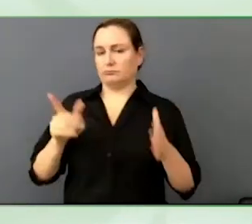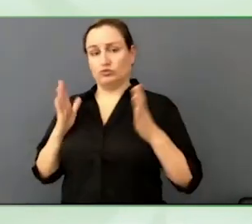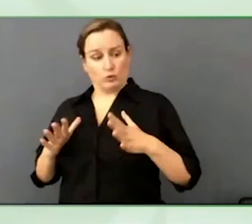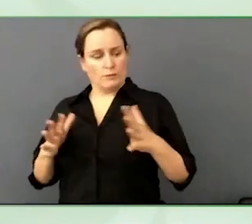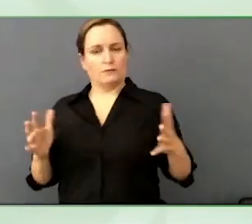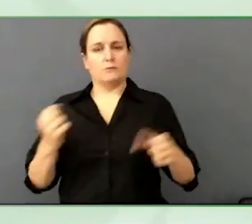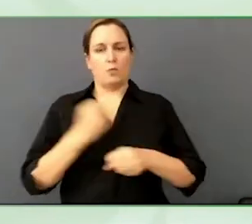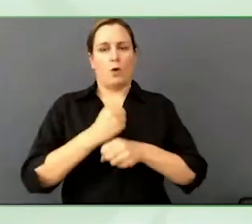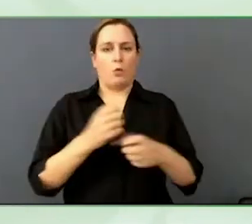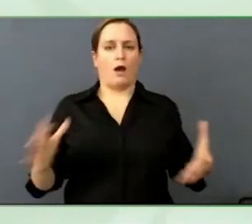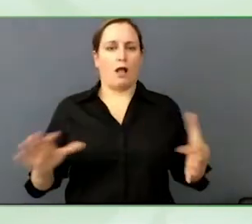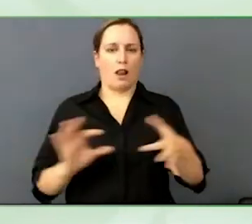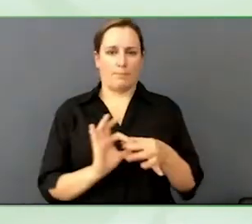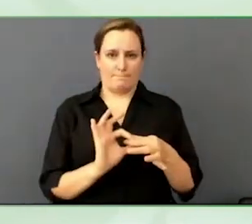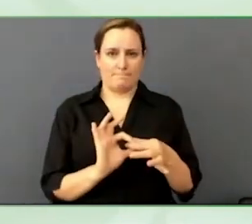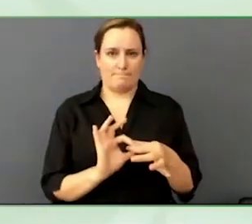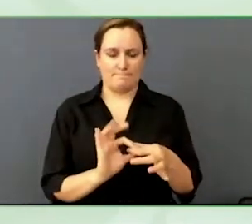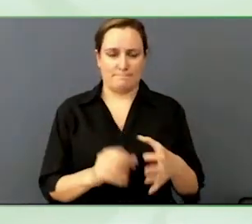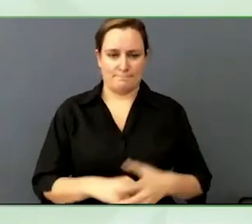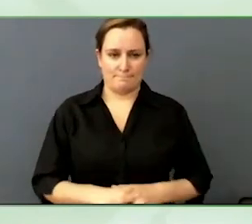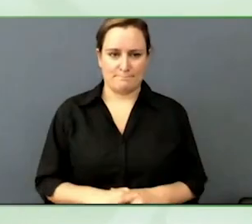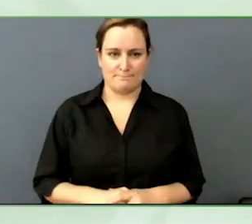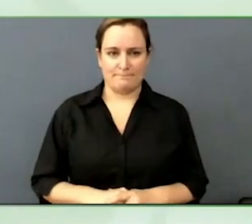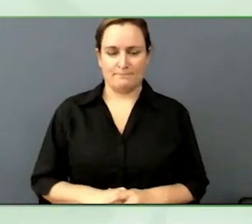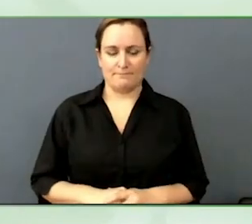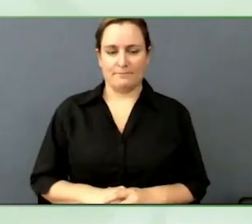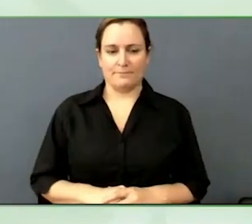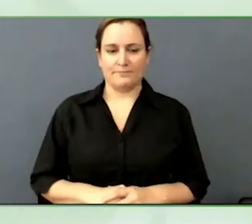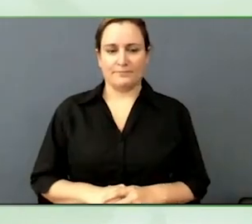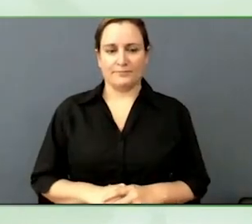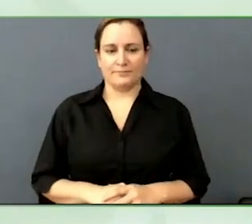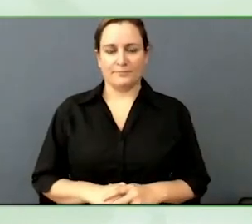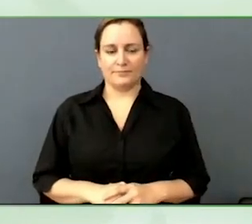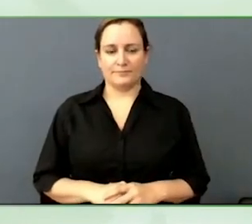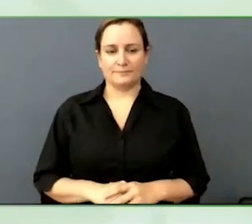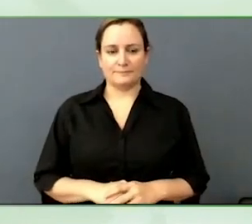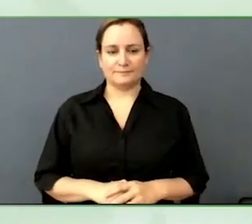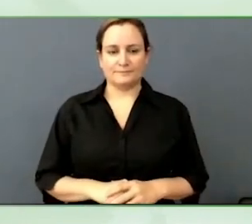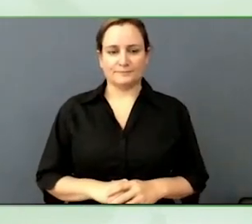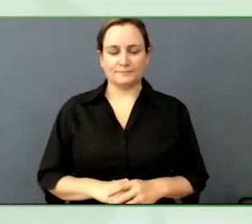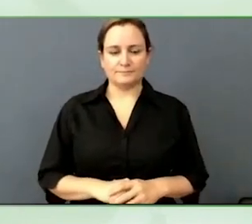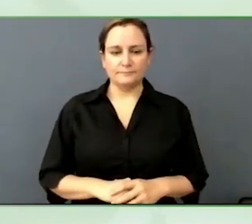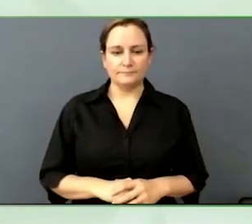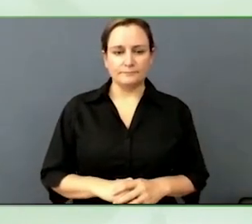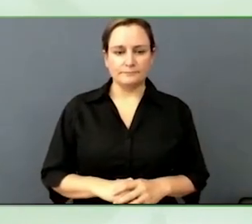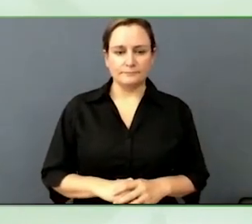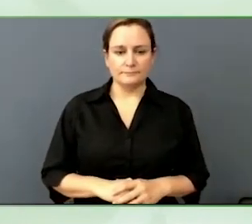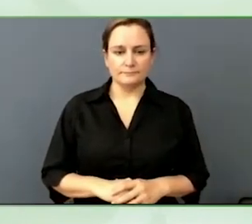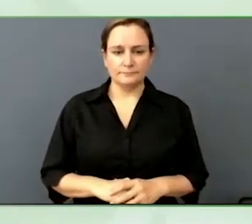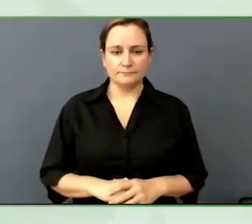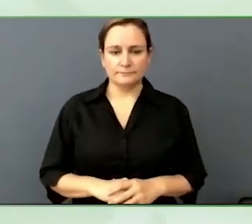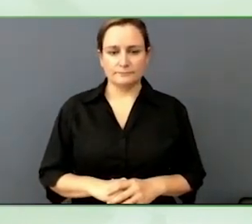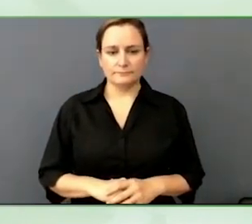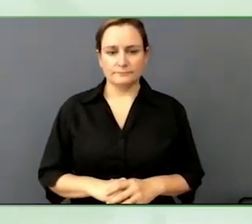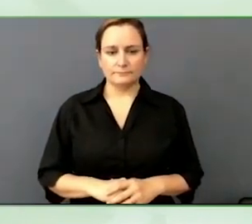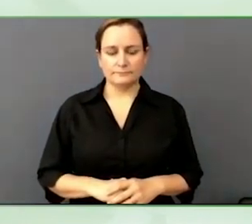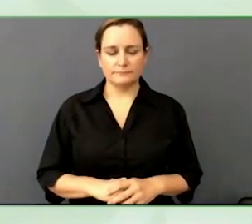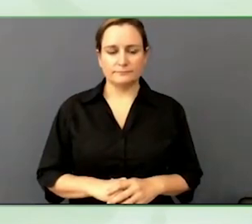3Play Media, you talked about the intentional design kind of